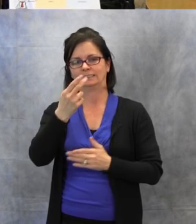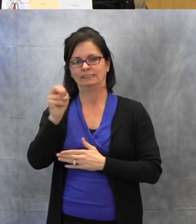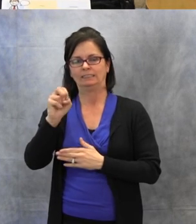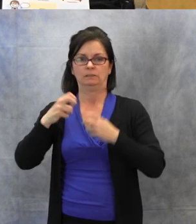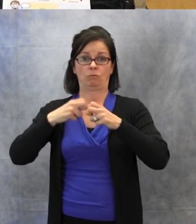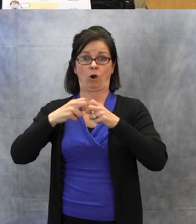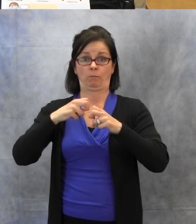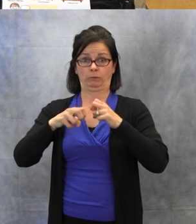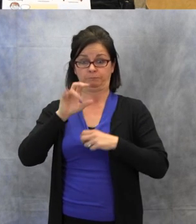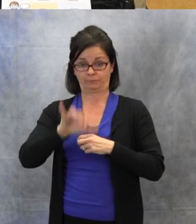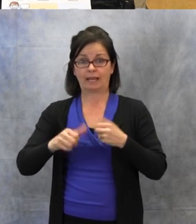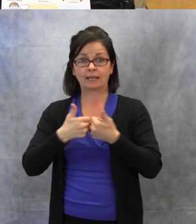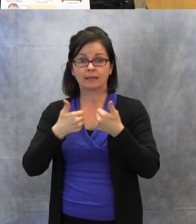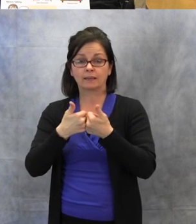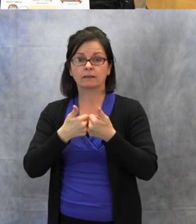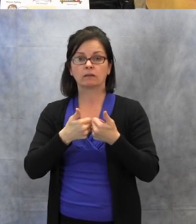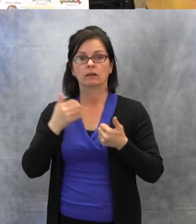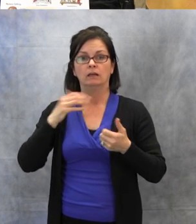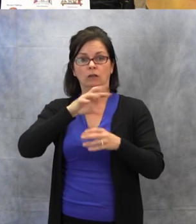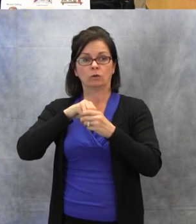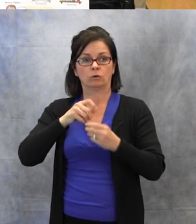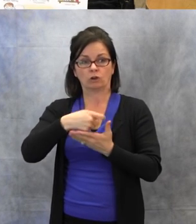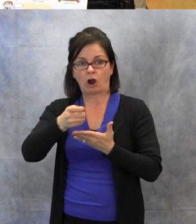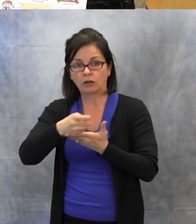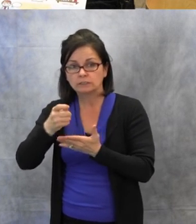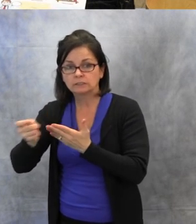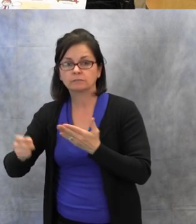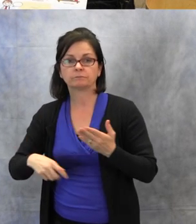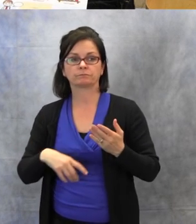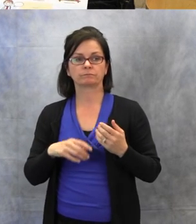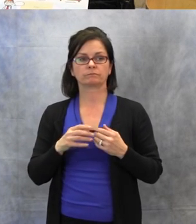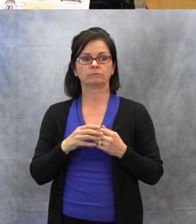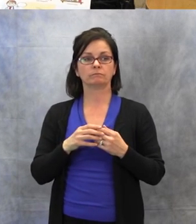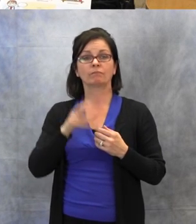of difficult listening situations, that can happen